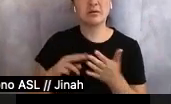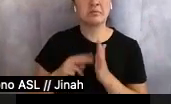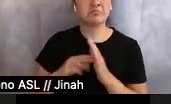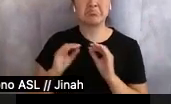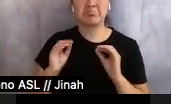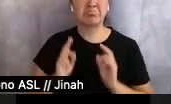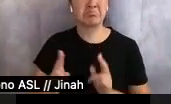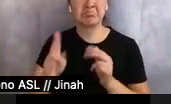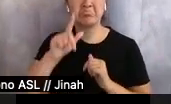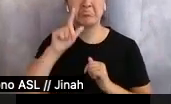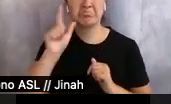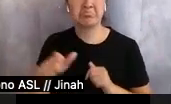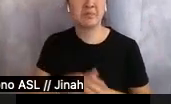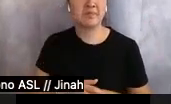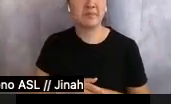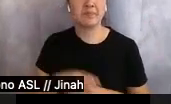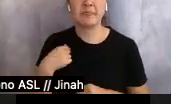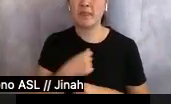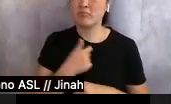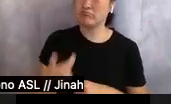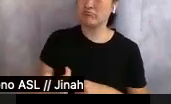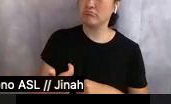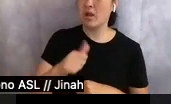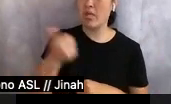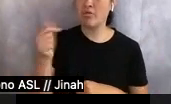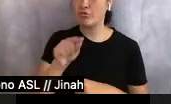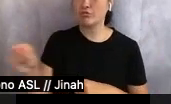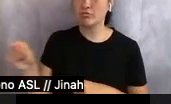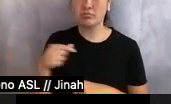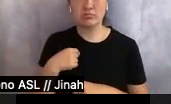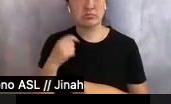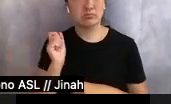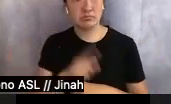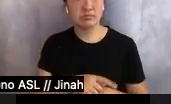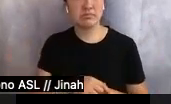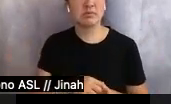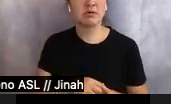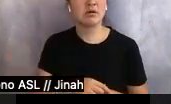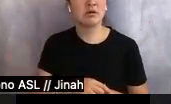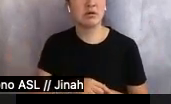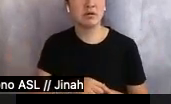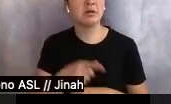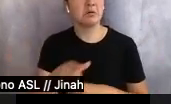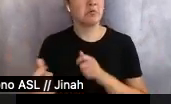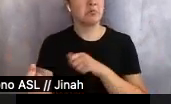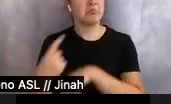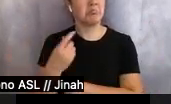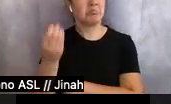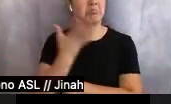"Shouldn't we be watching the others?" Katrina asked. "Astrid will message us when we need to go so for now, warm up."